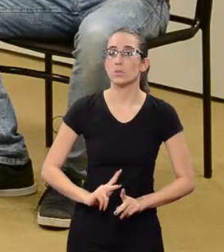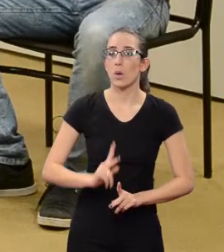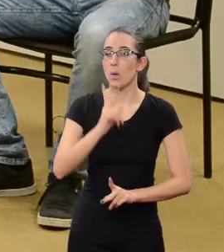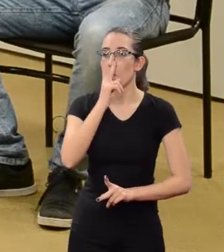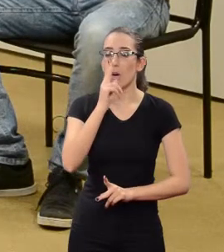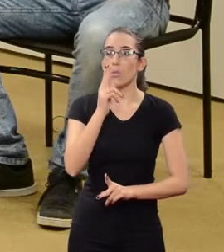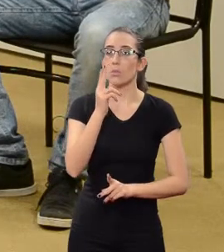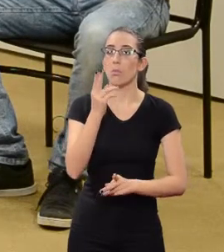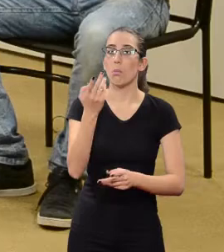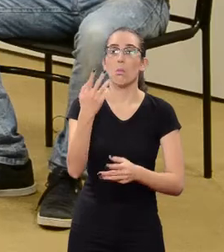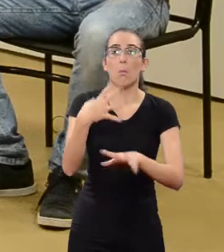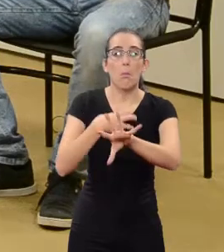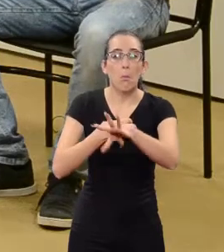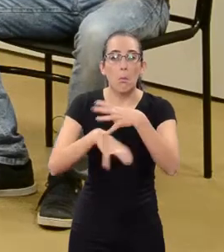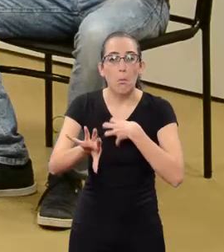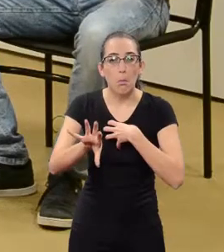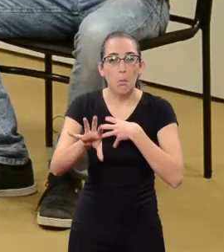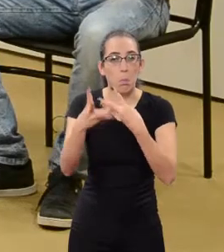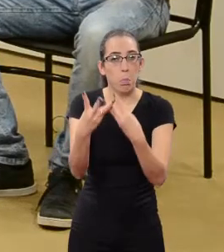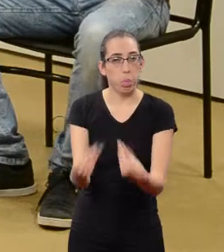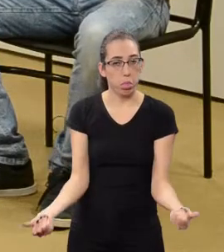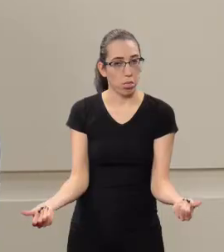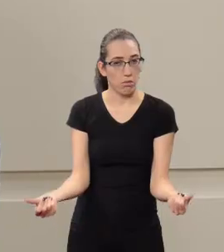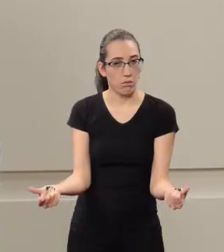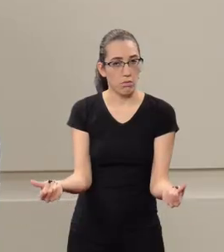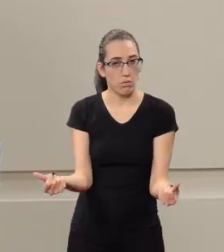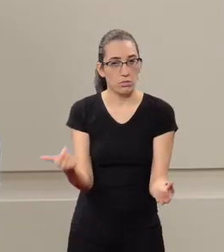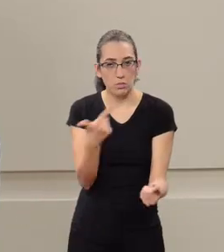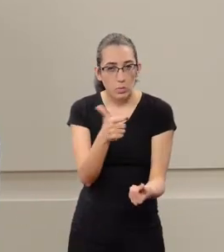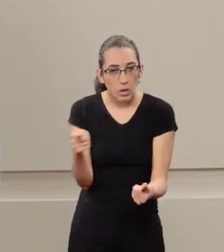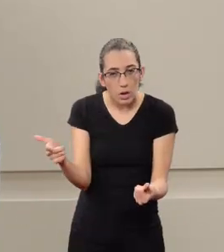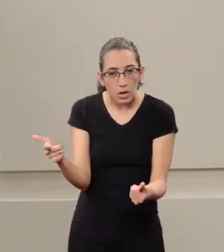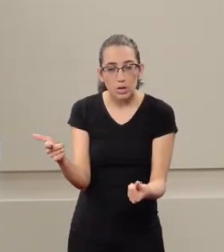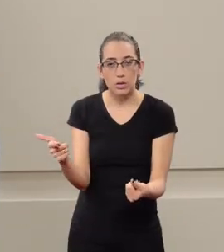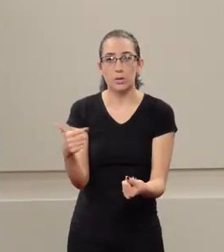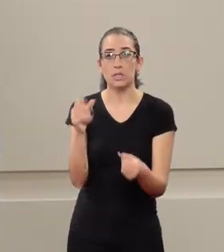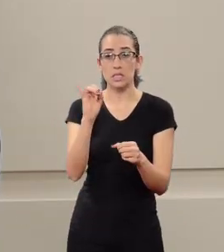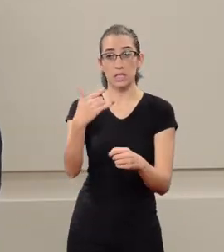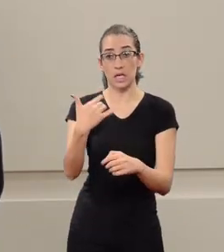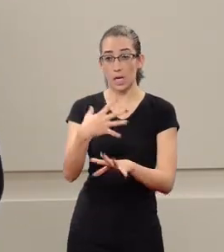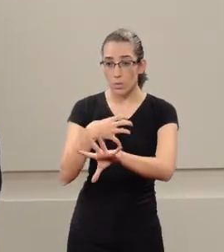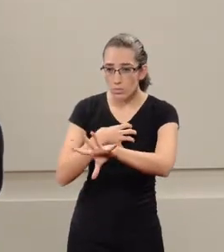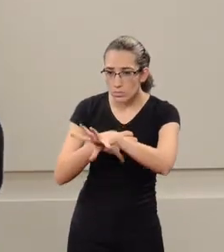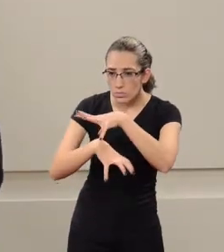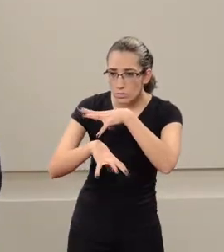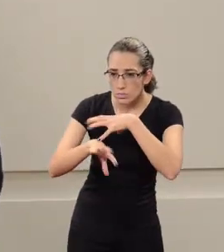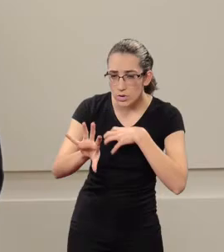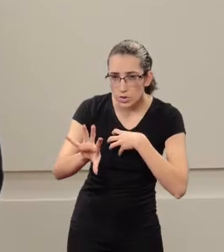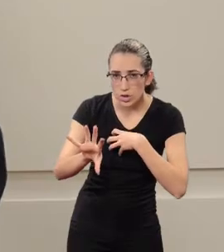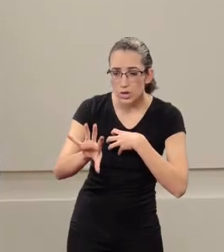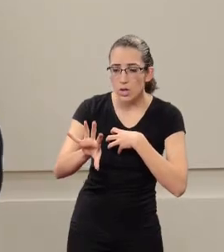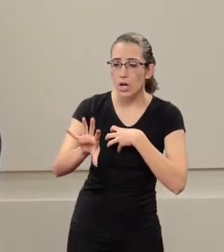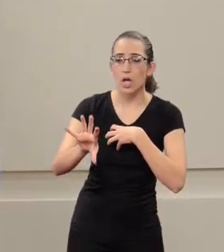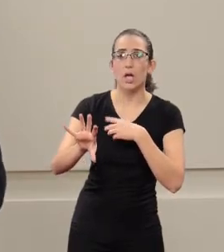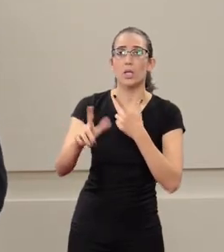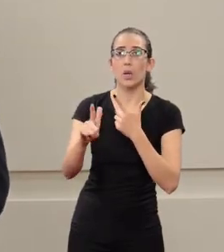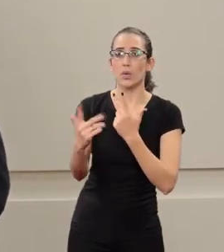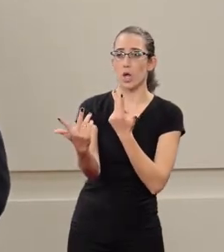people lost the notion of empathy. If I don't have empathy for the others, I can't see them as equals.